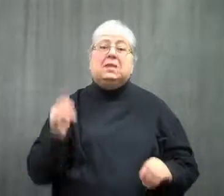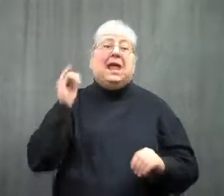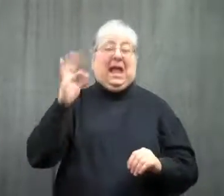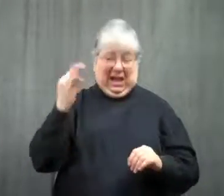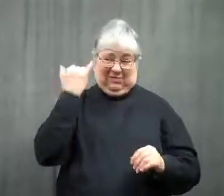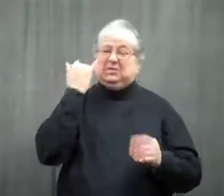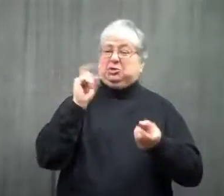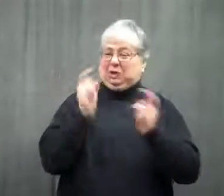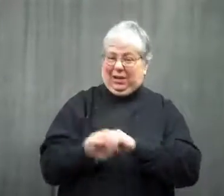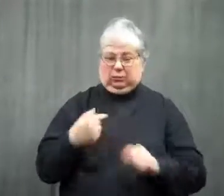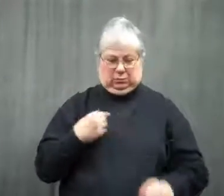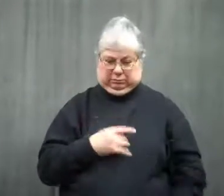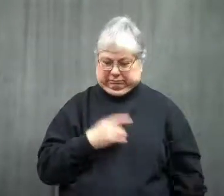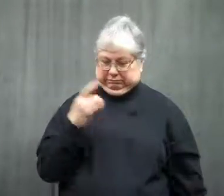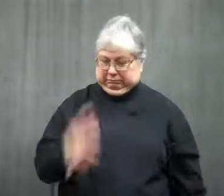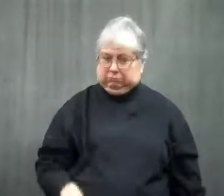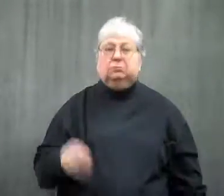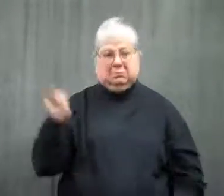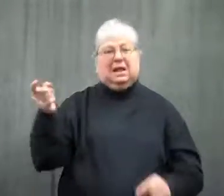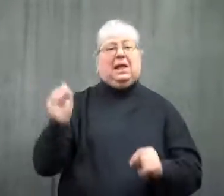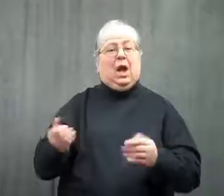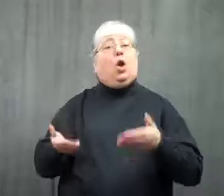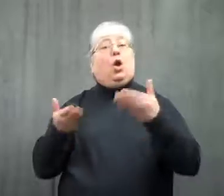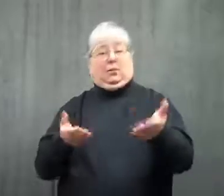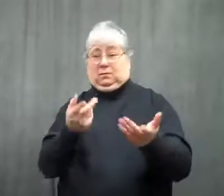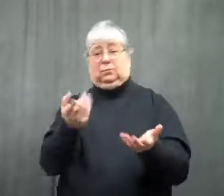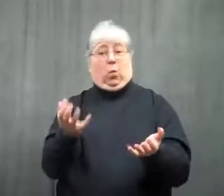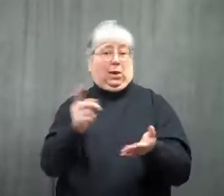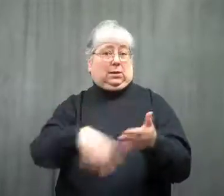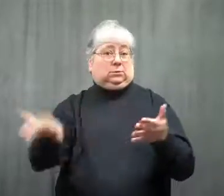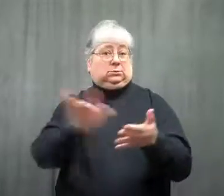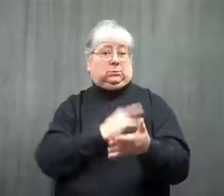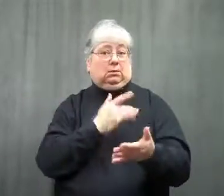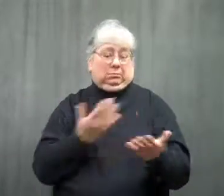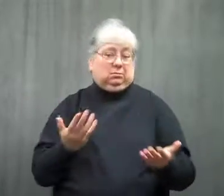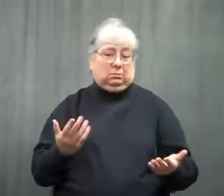If you don't like the changes, they can offer you the option of cancelling.